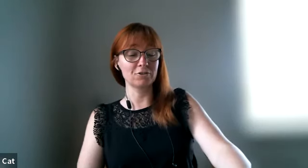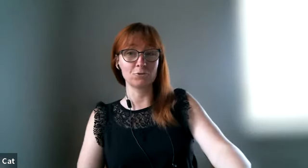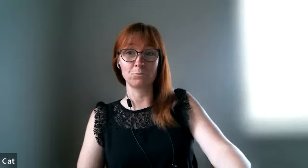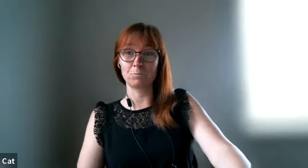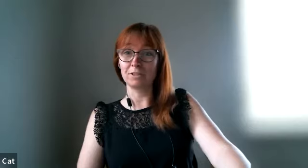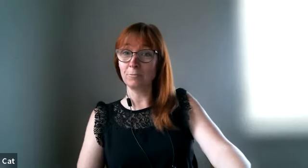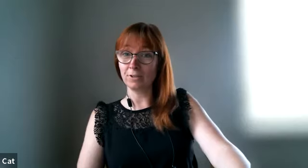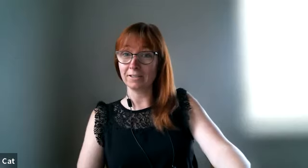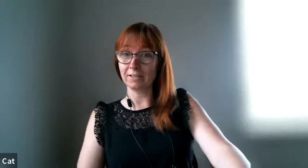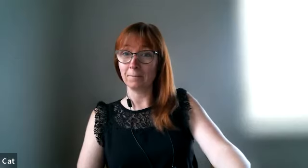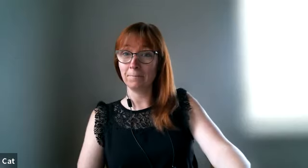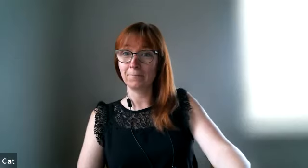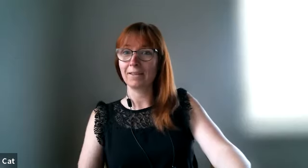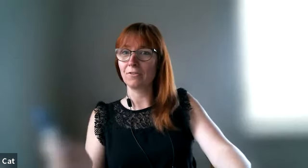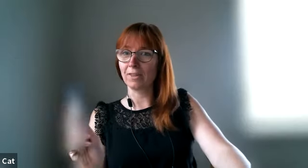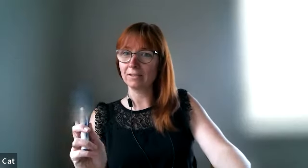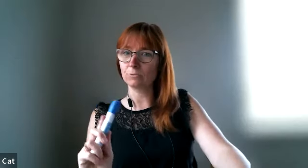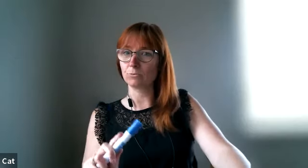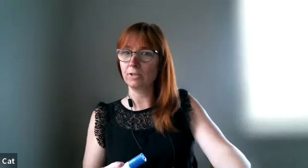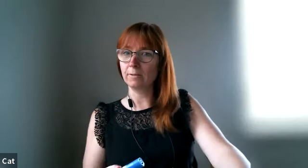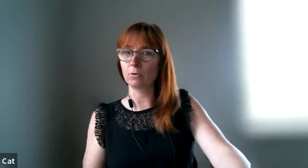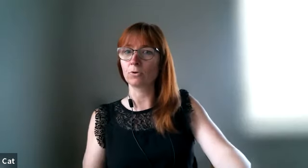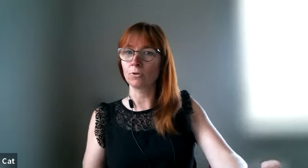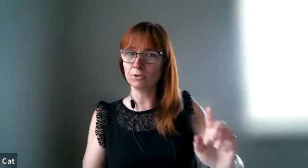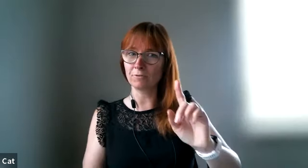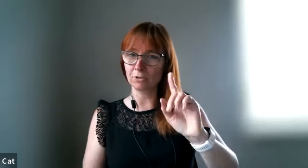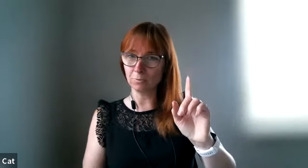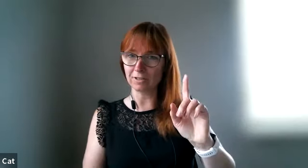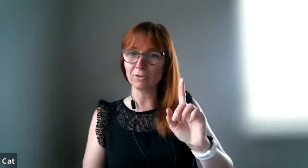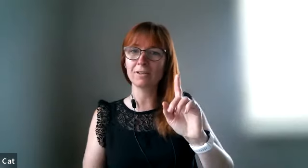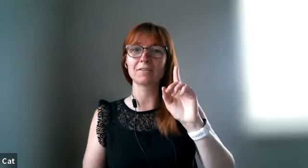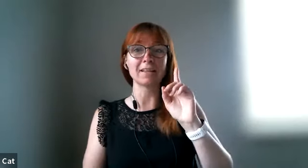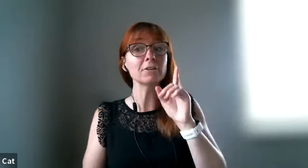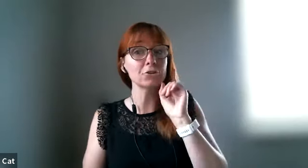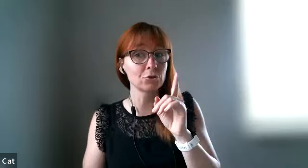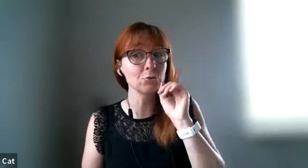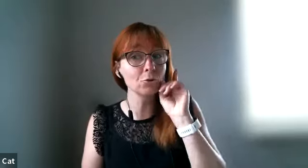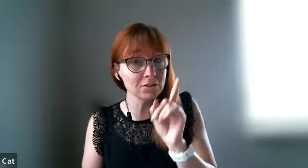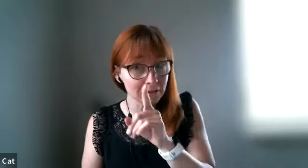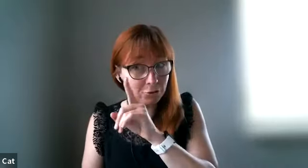to manipulate them then it's really important also if they don't believe it that you continue